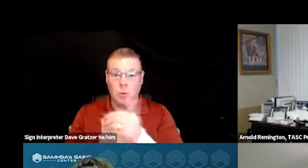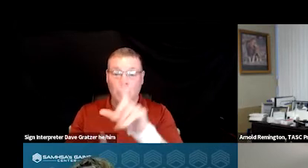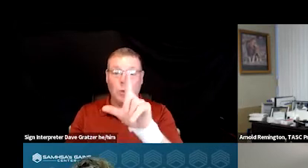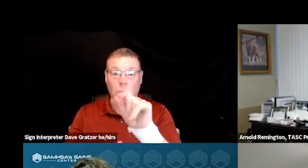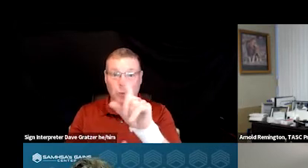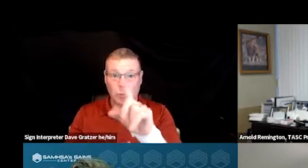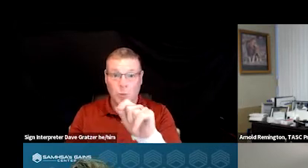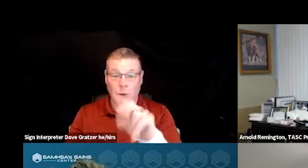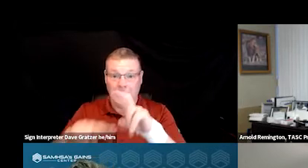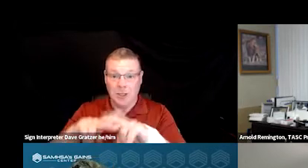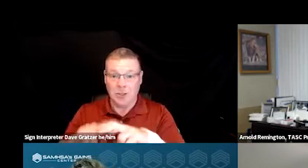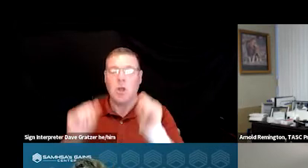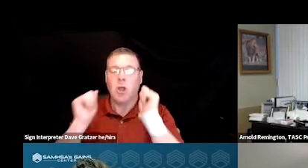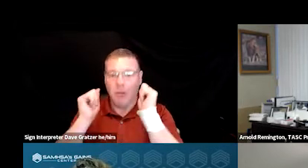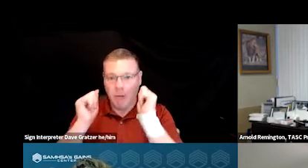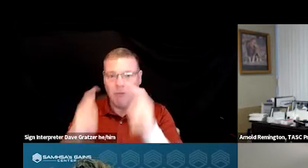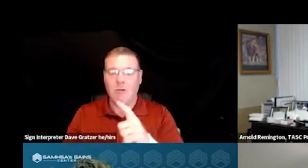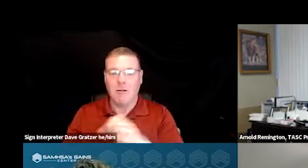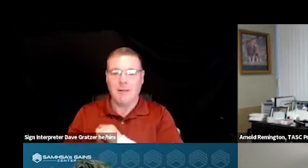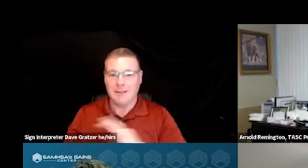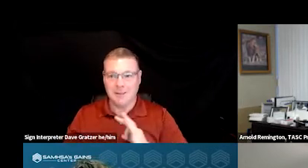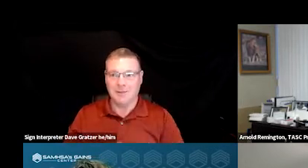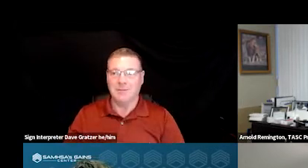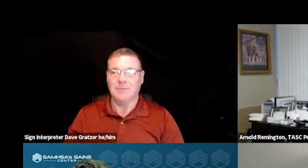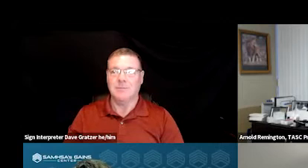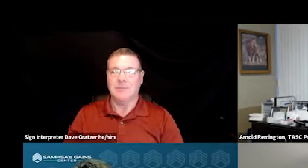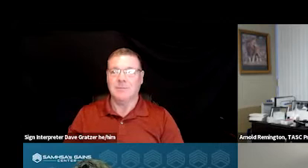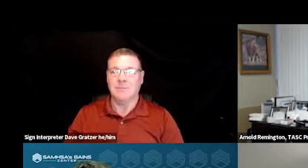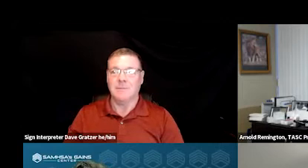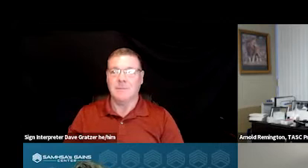We put all of our staff on the unit to do an ongoing